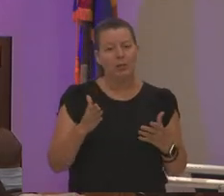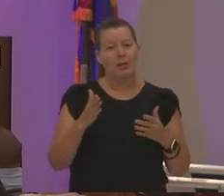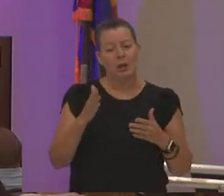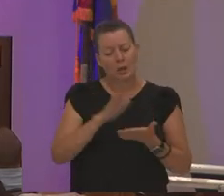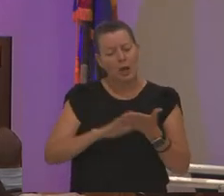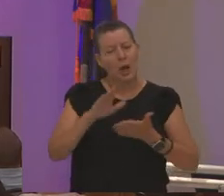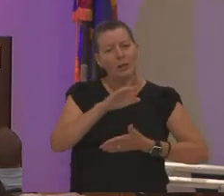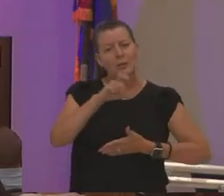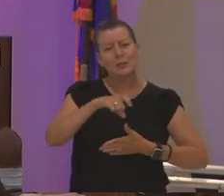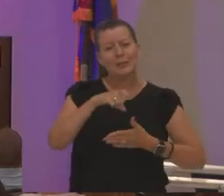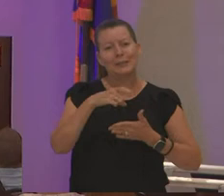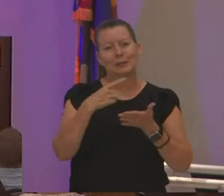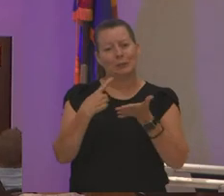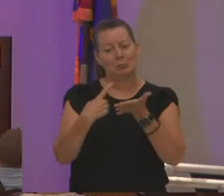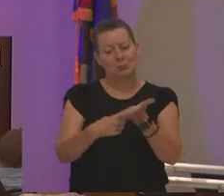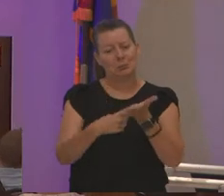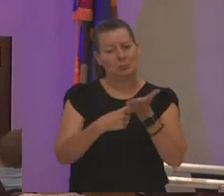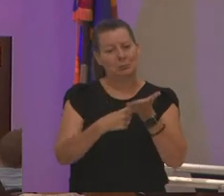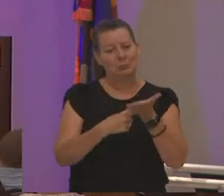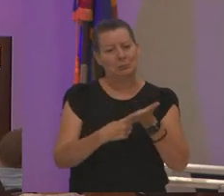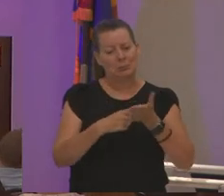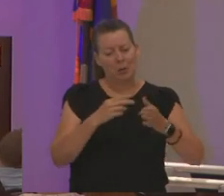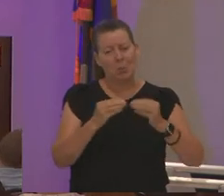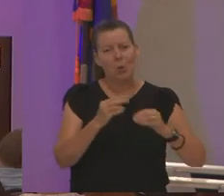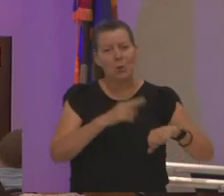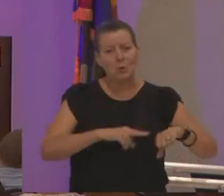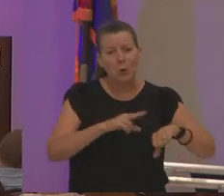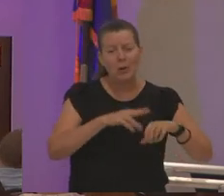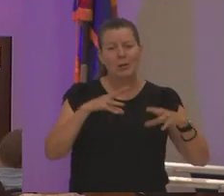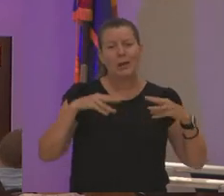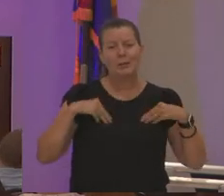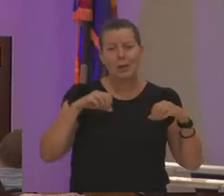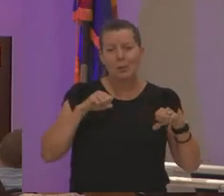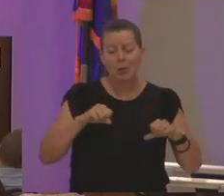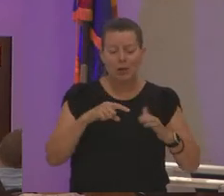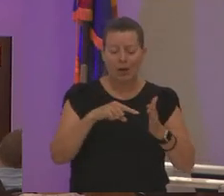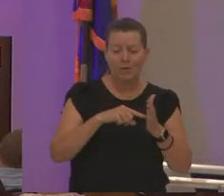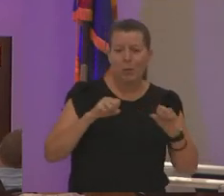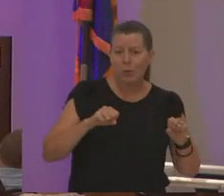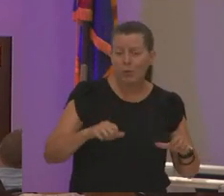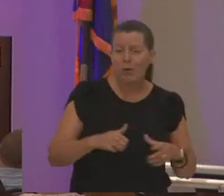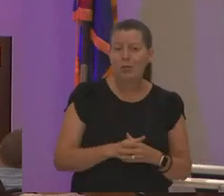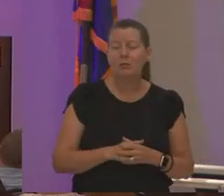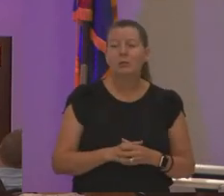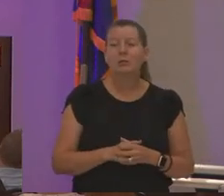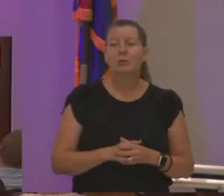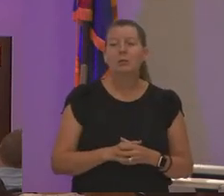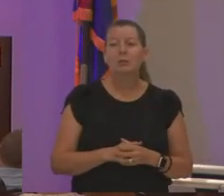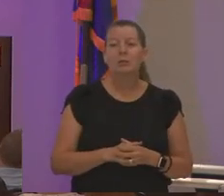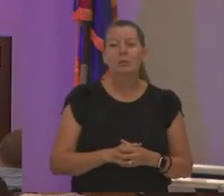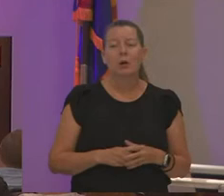something that is more normal and acceptable affordable and it again make it more equitable